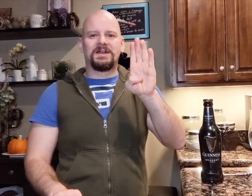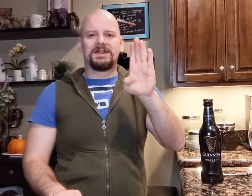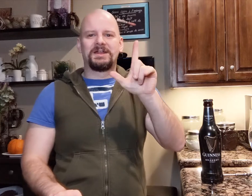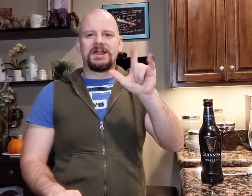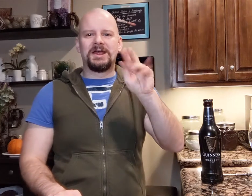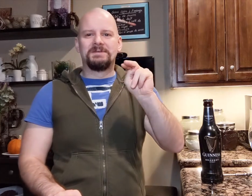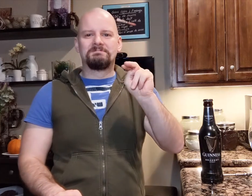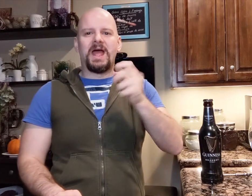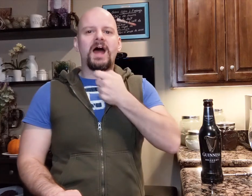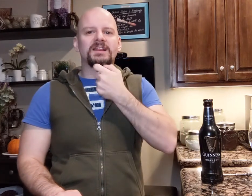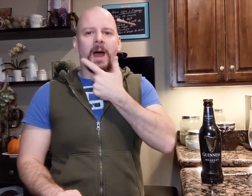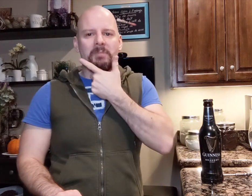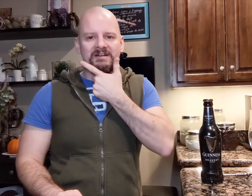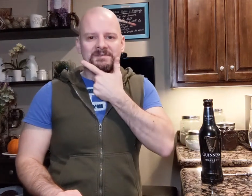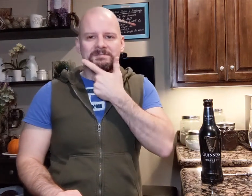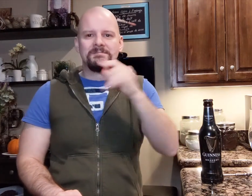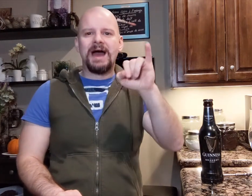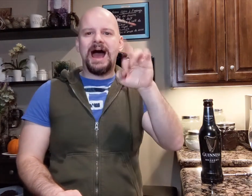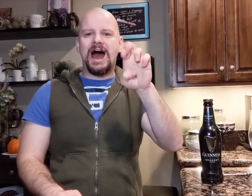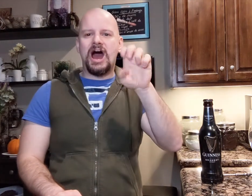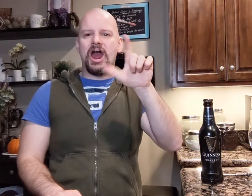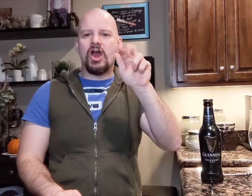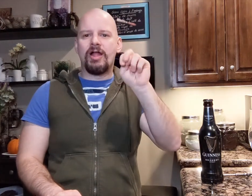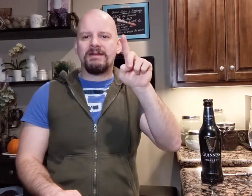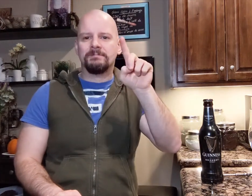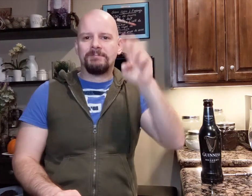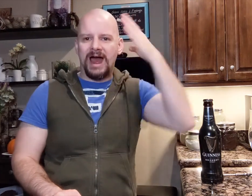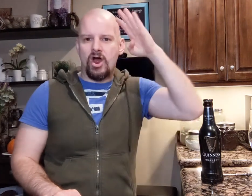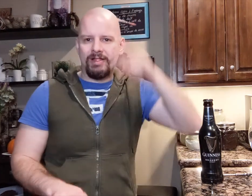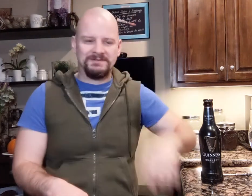Dublin, Ireland.